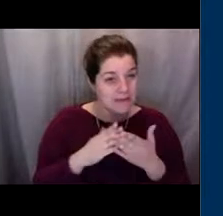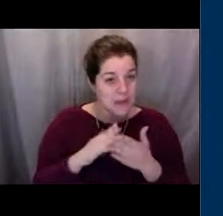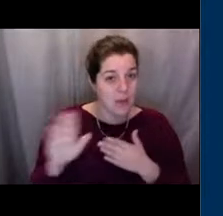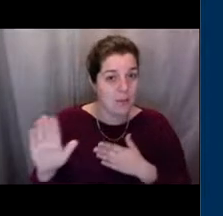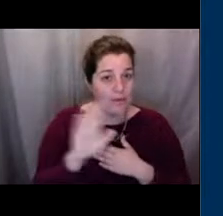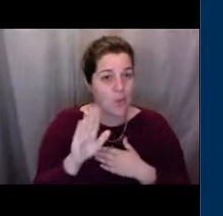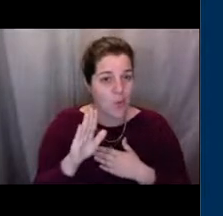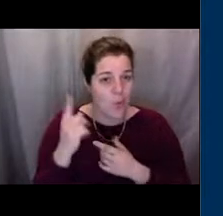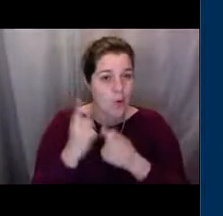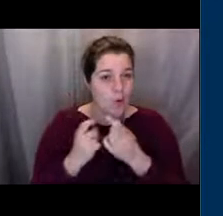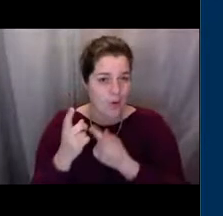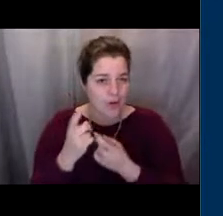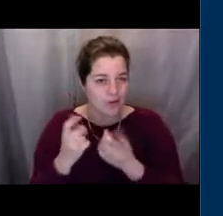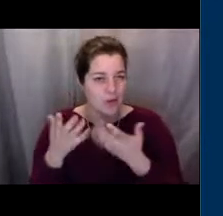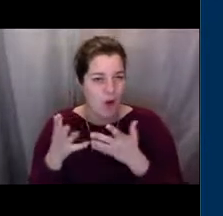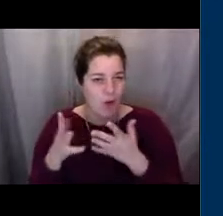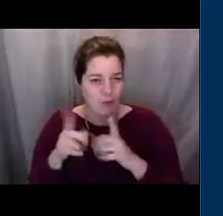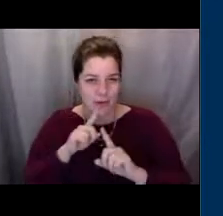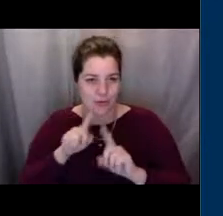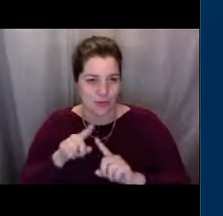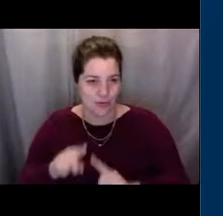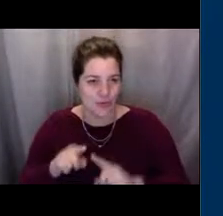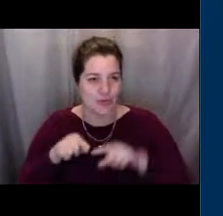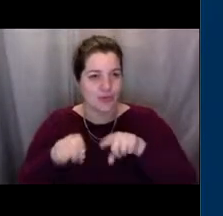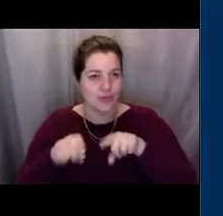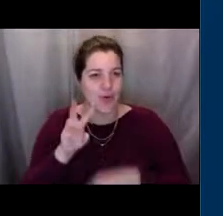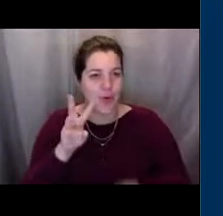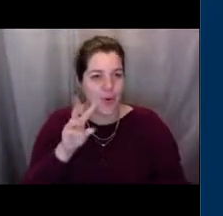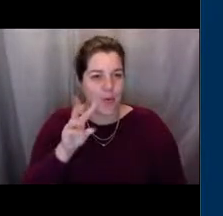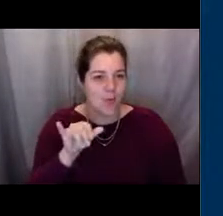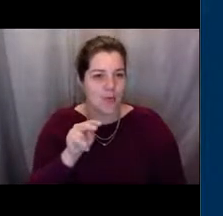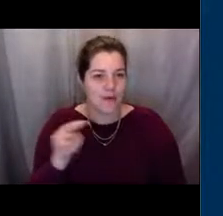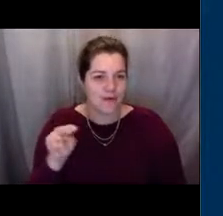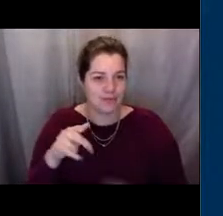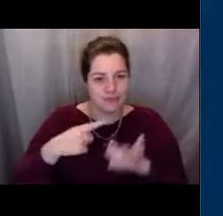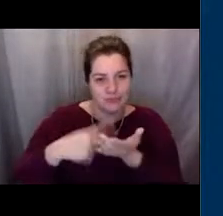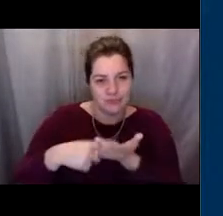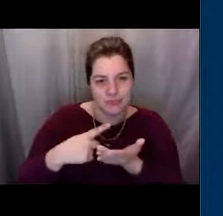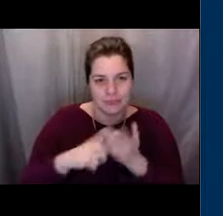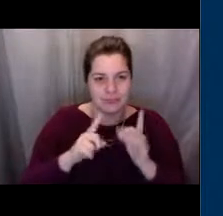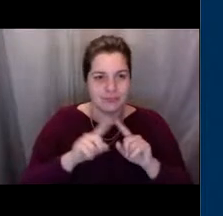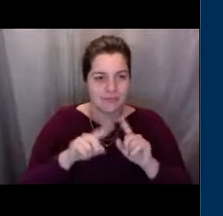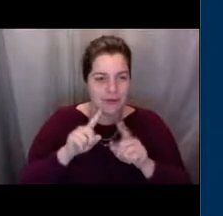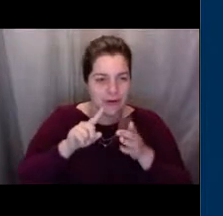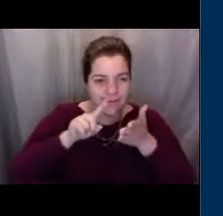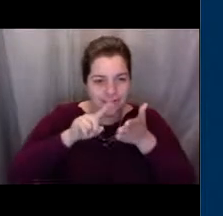were answered when Wynn was talking about investigations because Davis was wondering